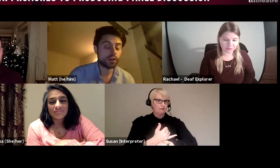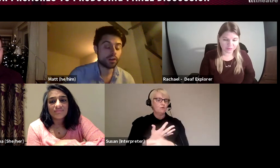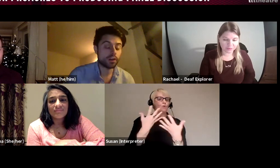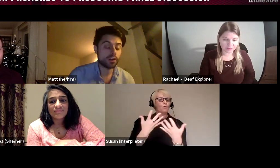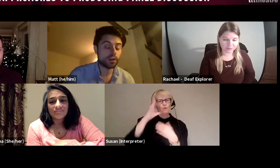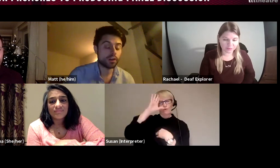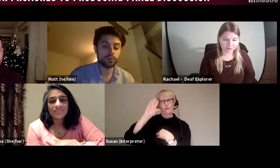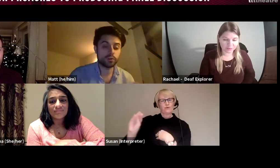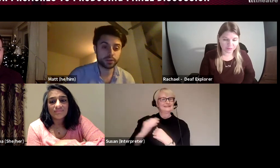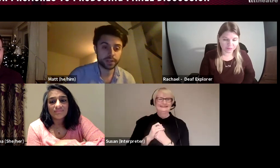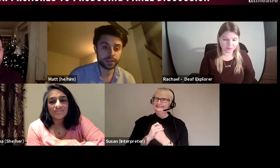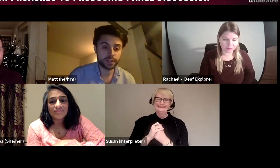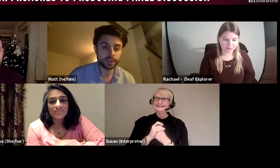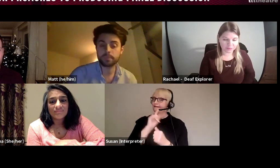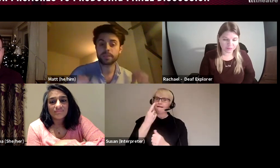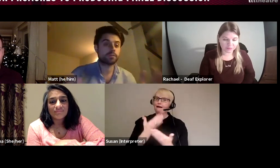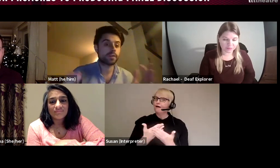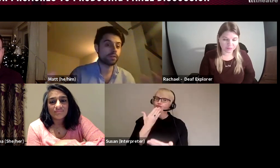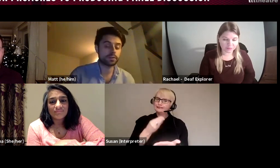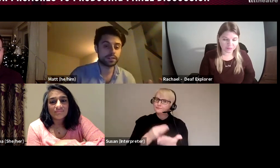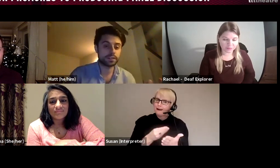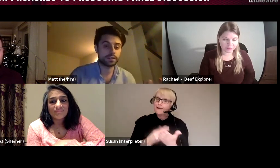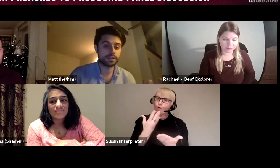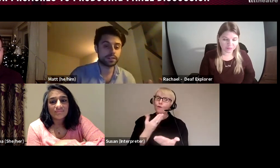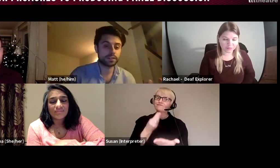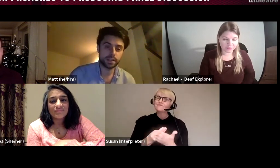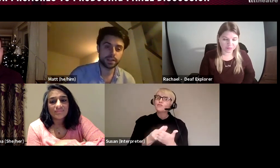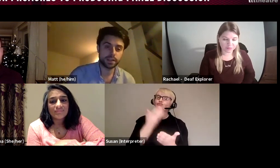what we're a bit short of the fund raising target because I find that difficult at the moment